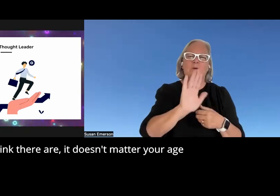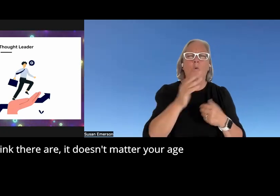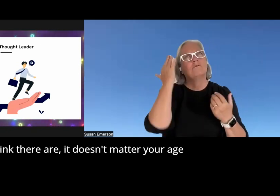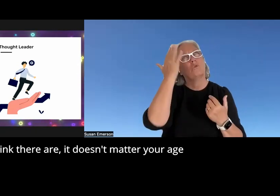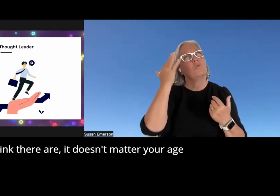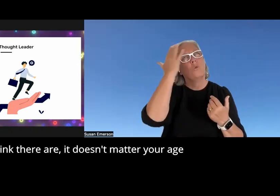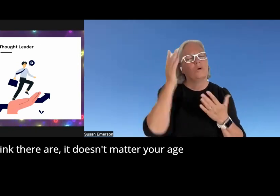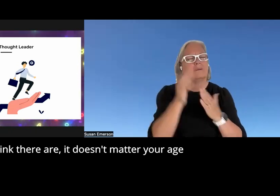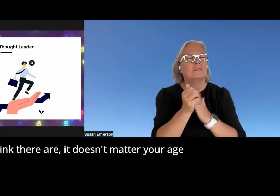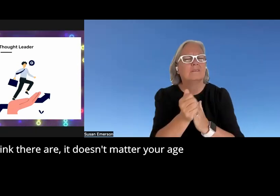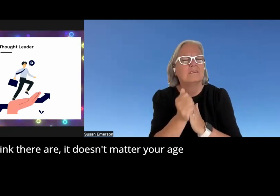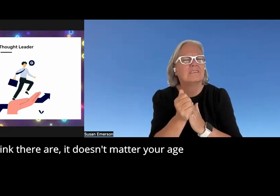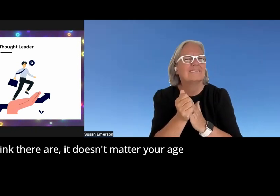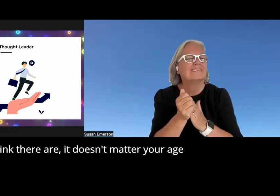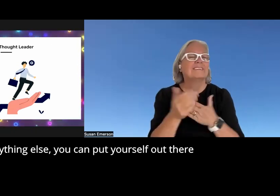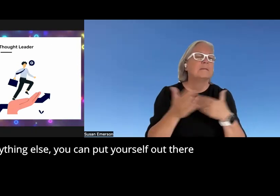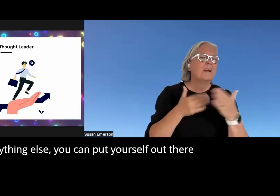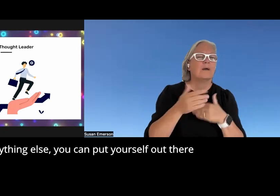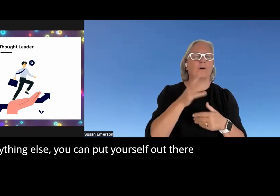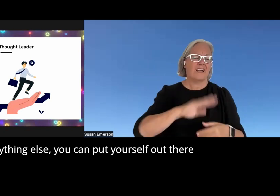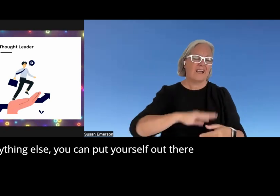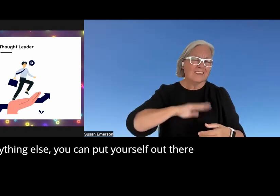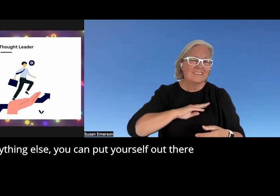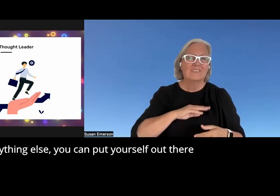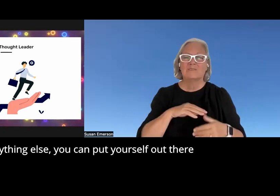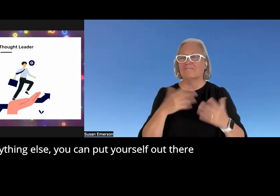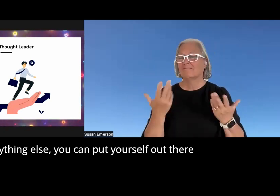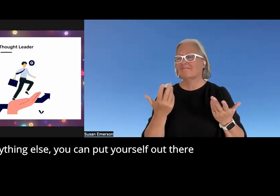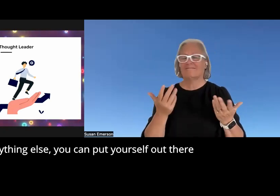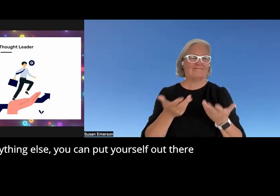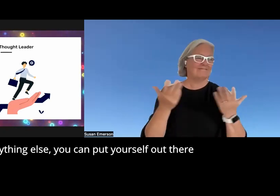know uh it doesn't matter your age or anything else you're you you know you can put yourself